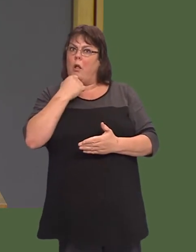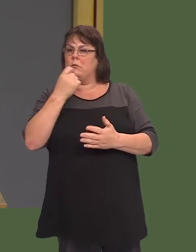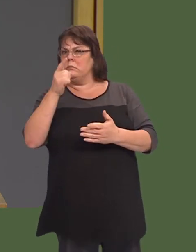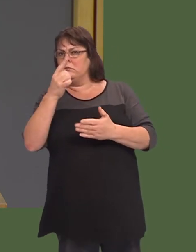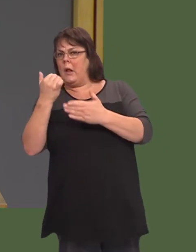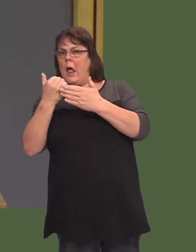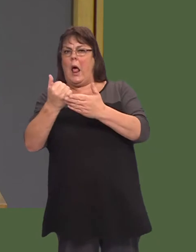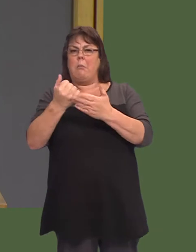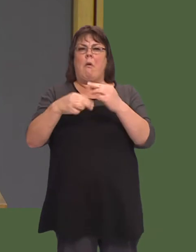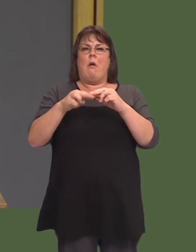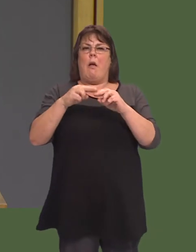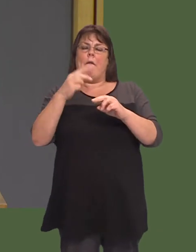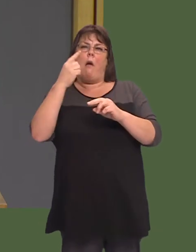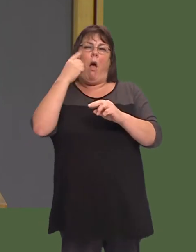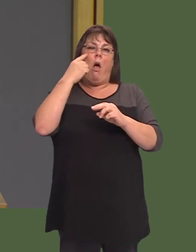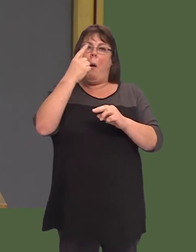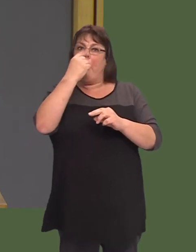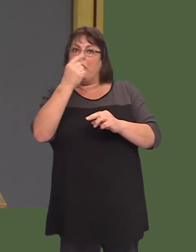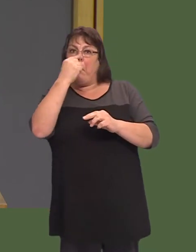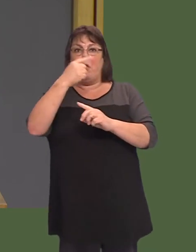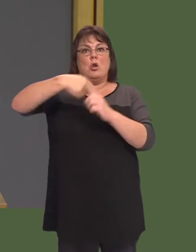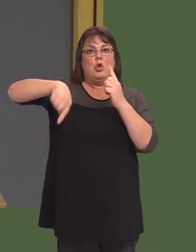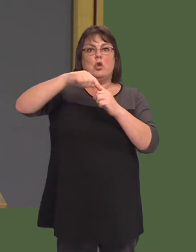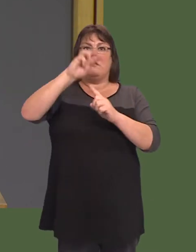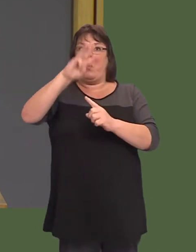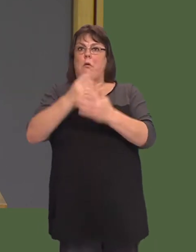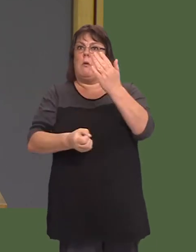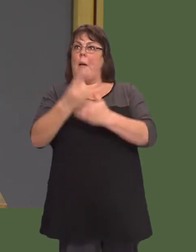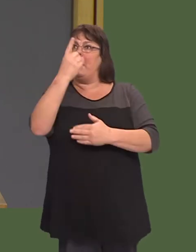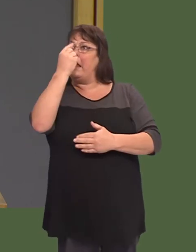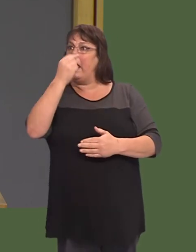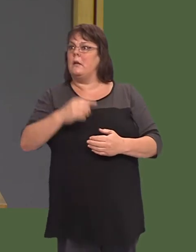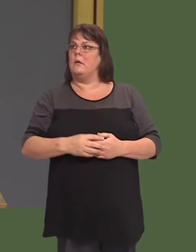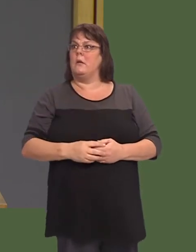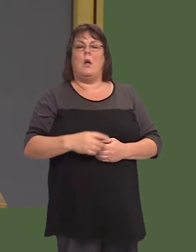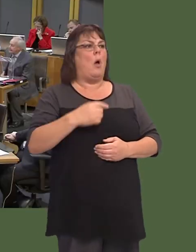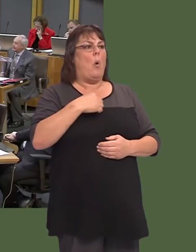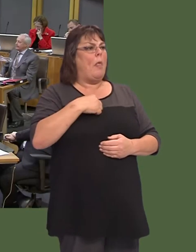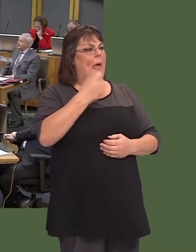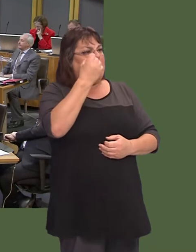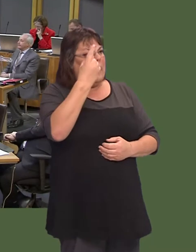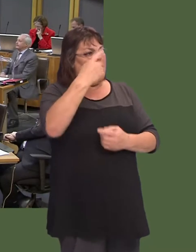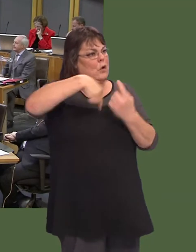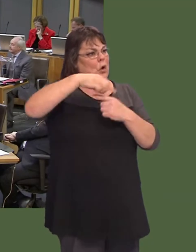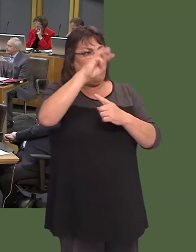further efforts to look at whether the Circuit of Wales could actually be made into a reality. Carwyn Jones: Weíve never rejected the circuit as an idea.